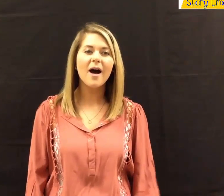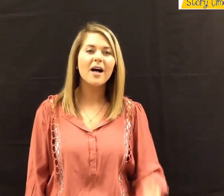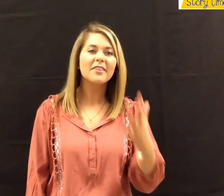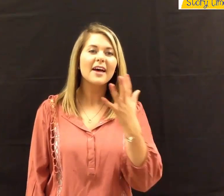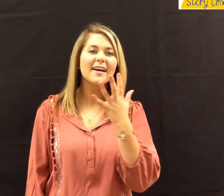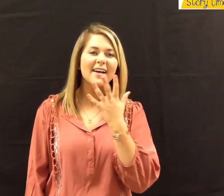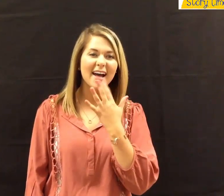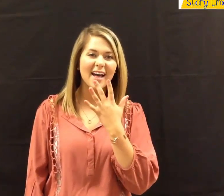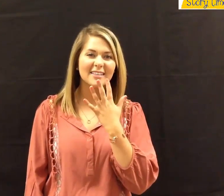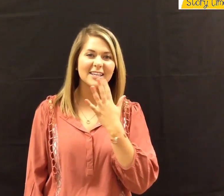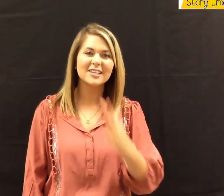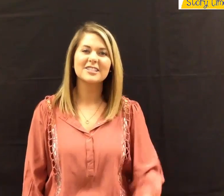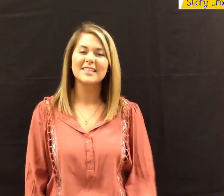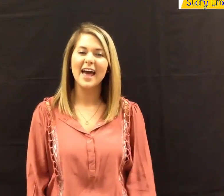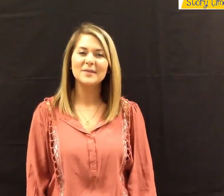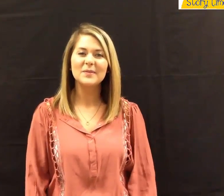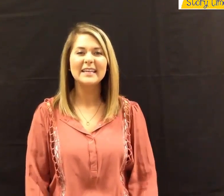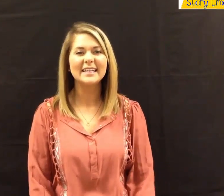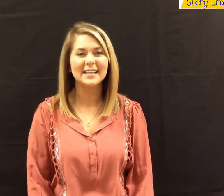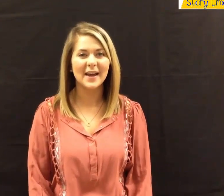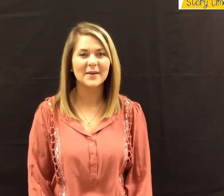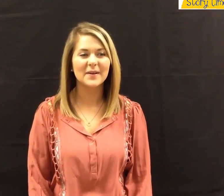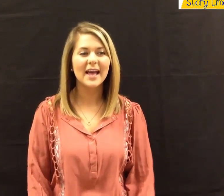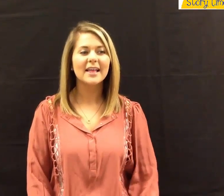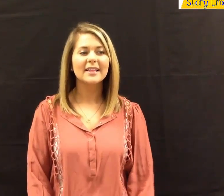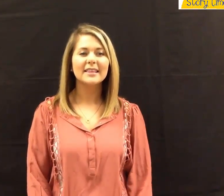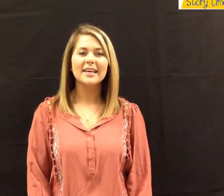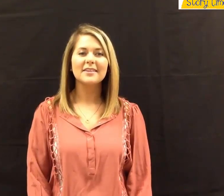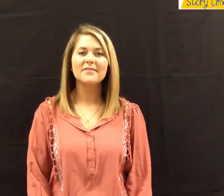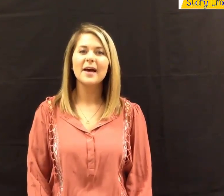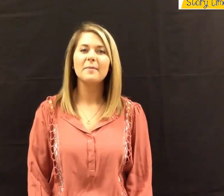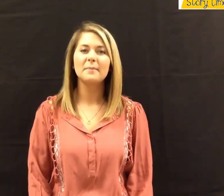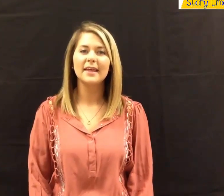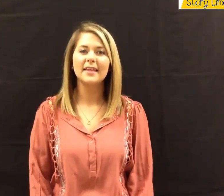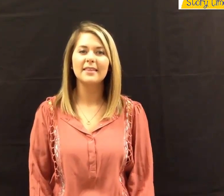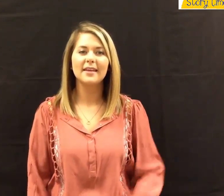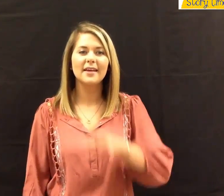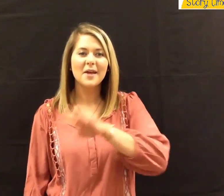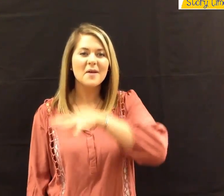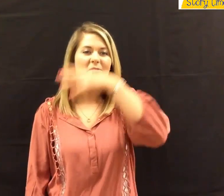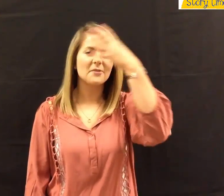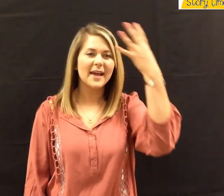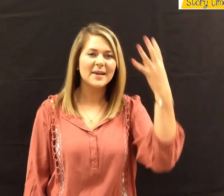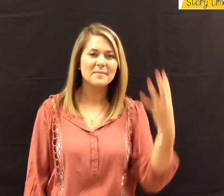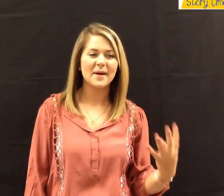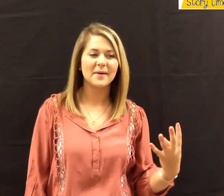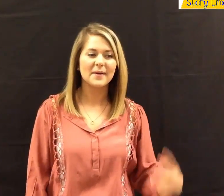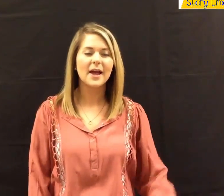All the colors that we know, live up in the rainbow.